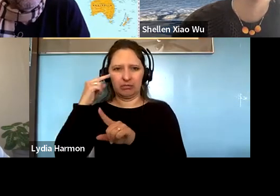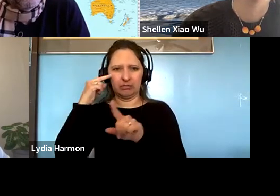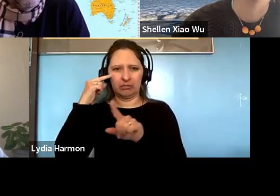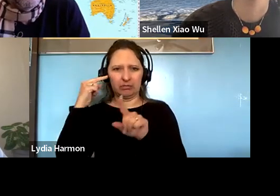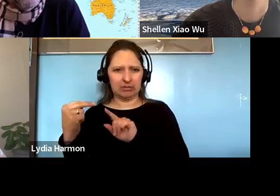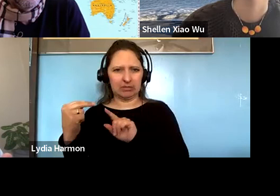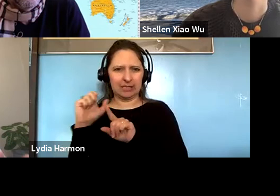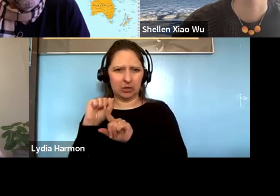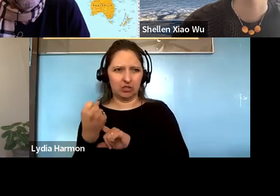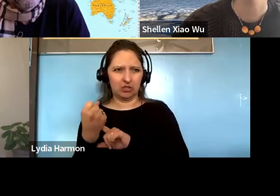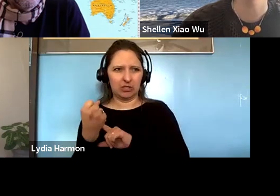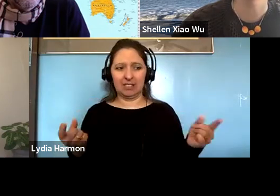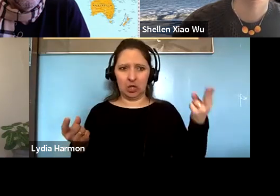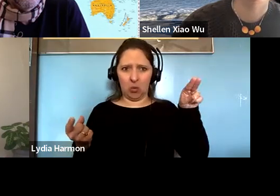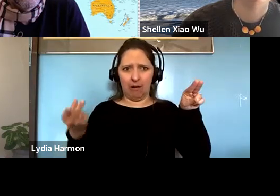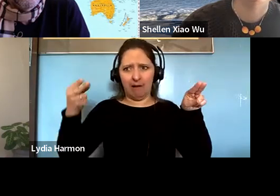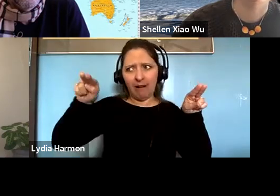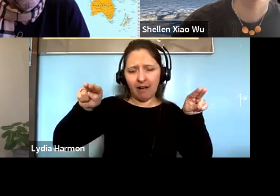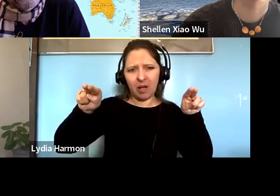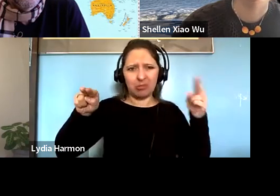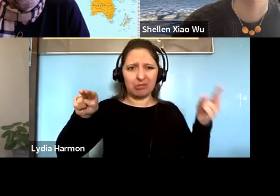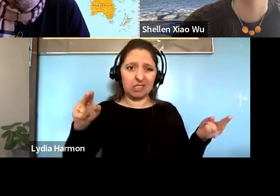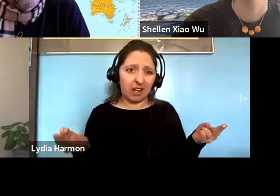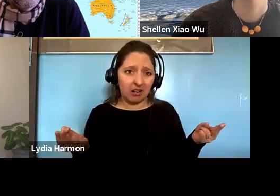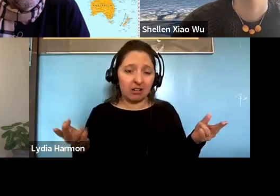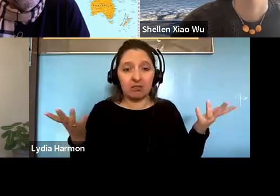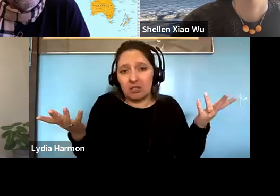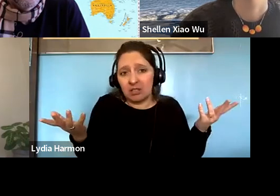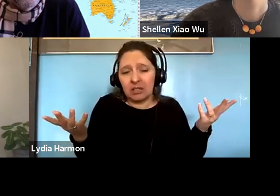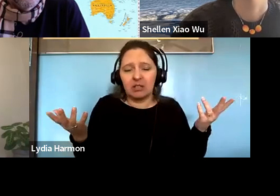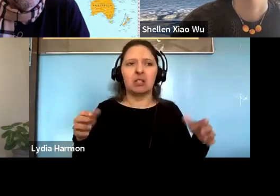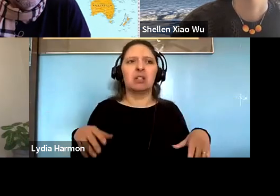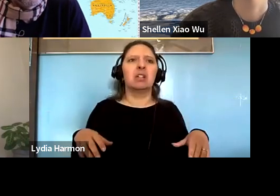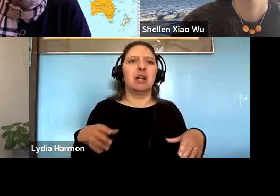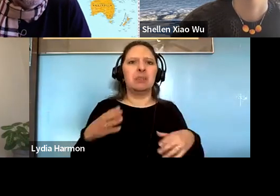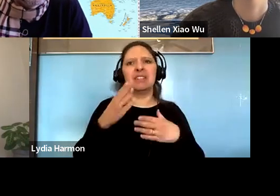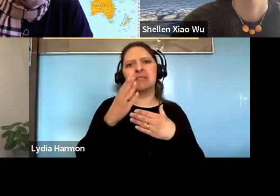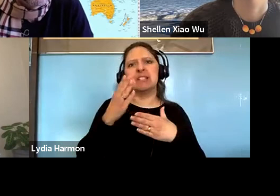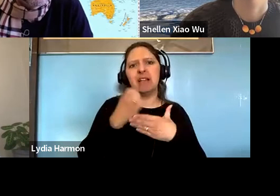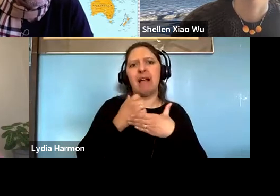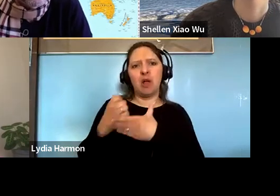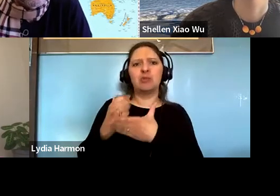Timothy Gill: Sometimes you know there's some quantitative work that shows it does does help with some rights aspects of rights, freedom of speech.